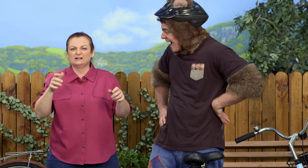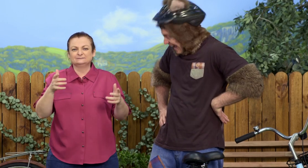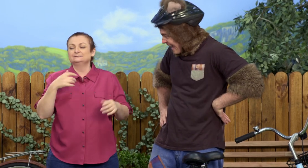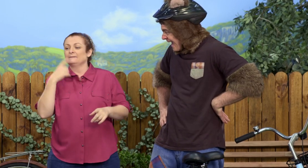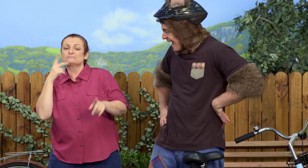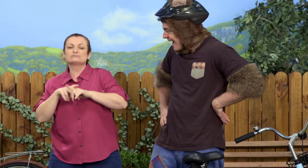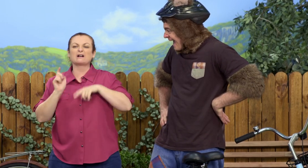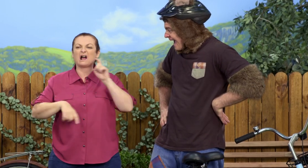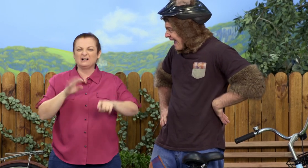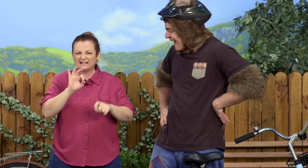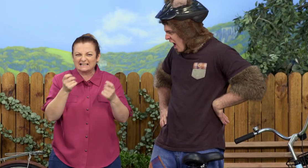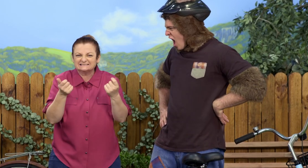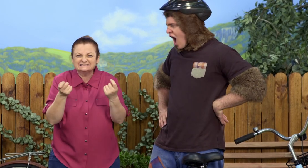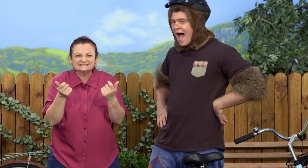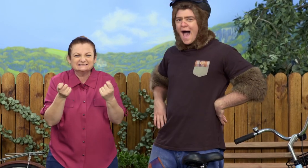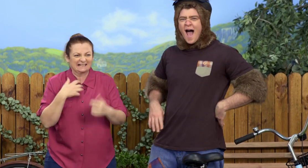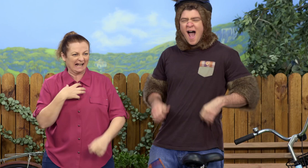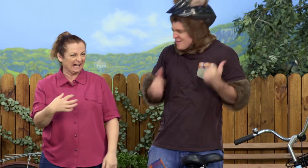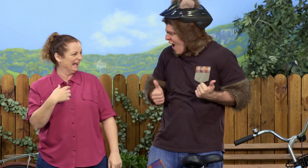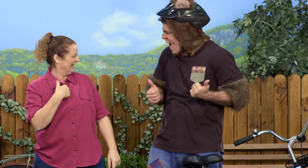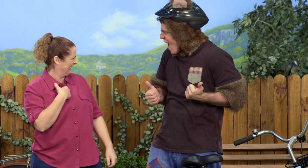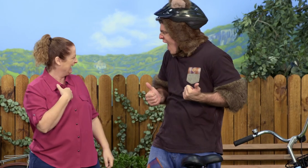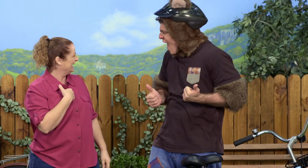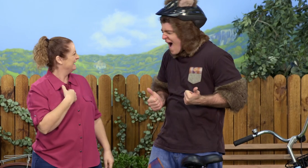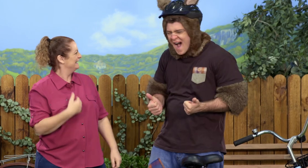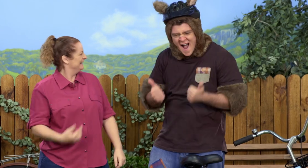but that was easier than I thought it would be. Right.